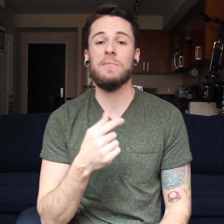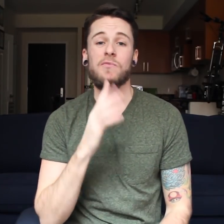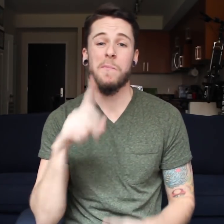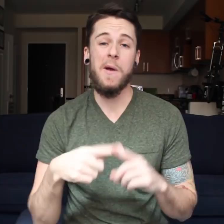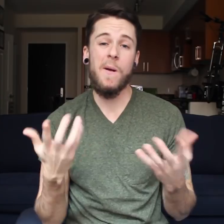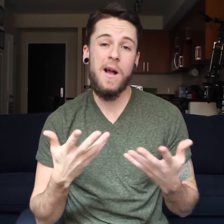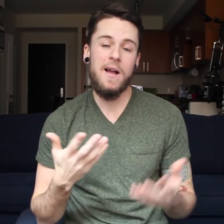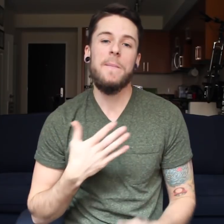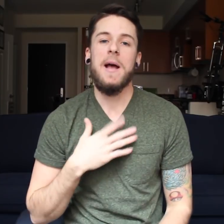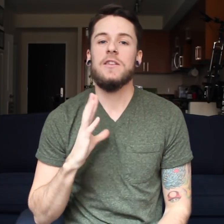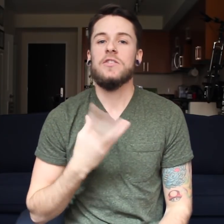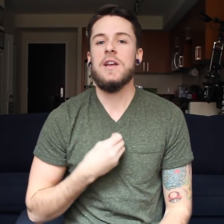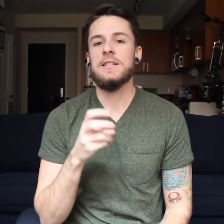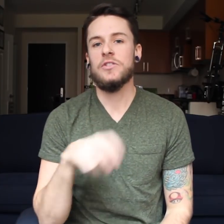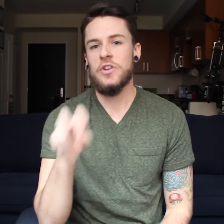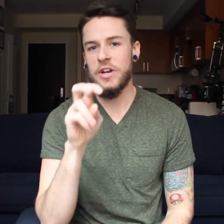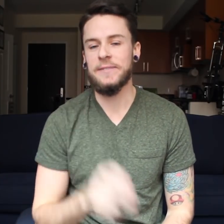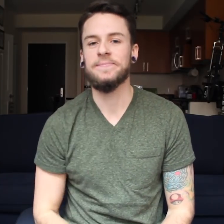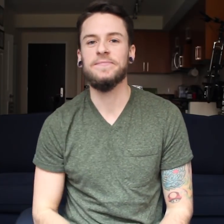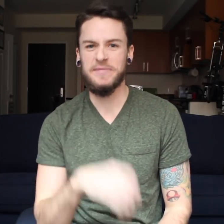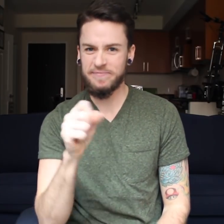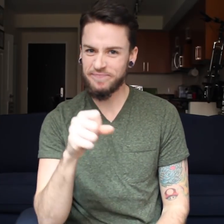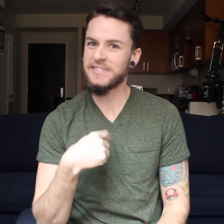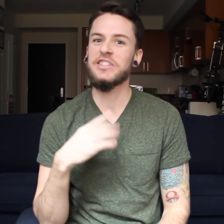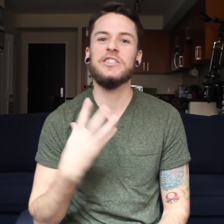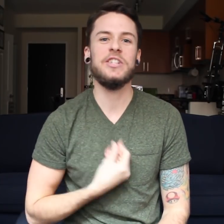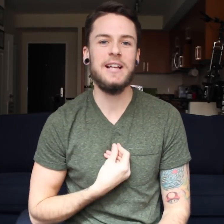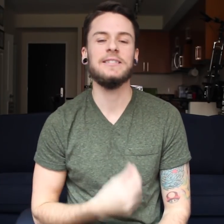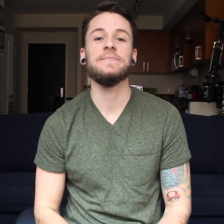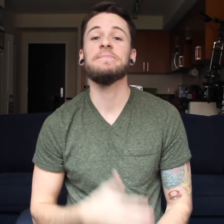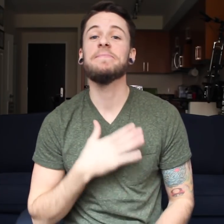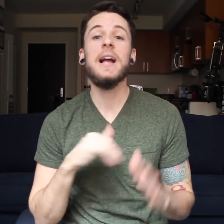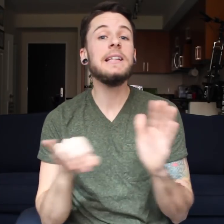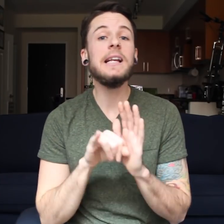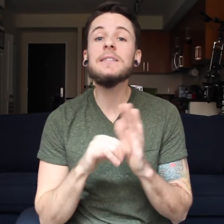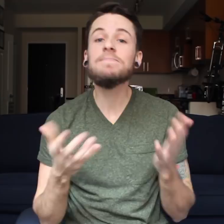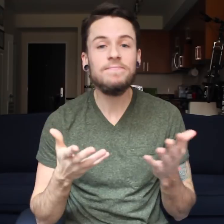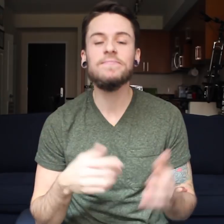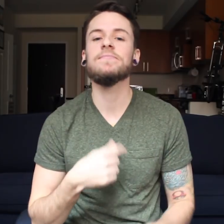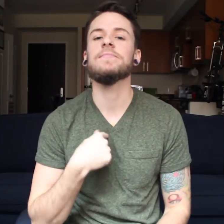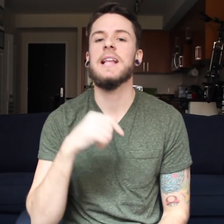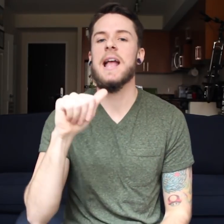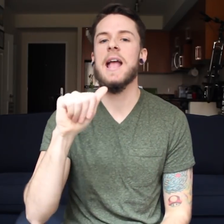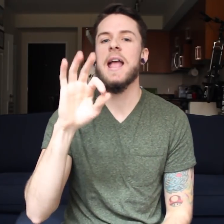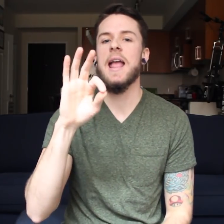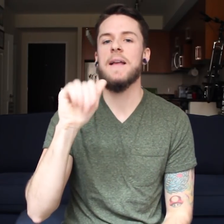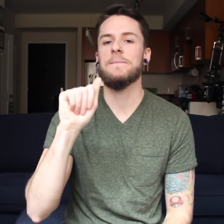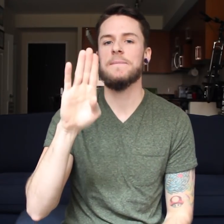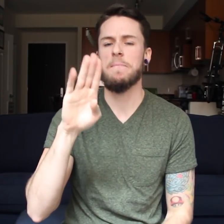I talked about my transgender journey. Yep, I am transgender! I identify as AFAB,